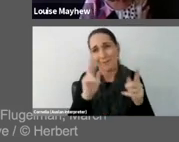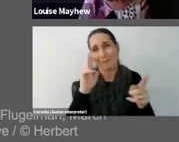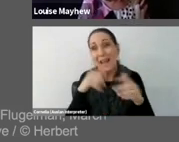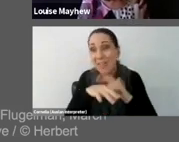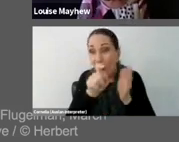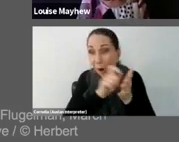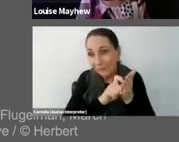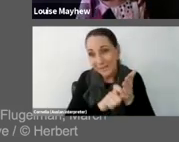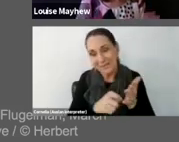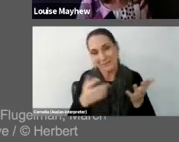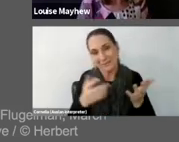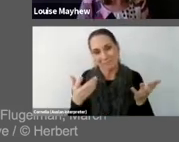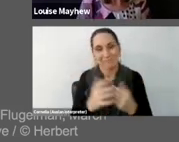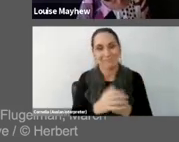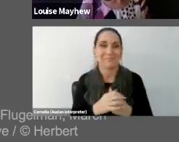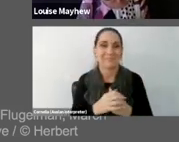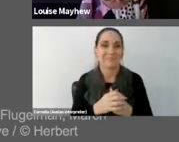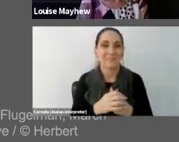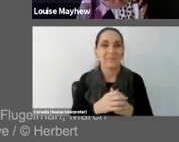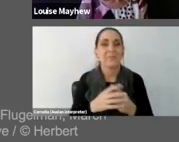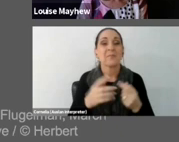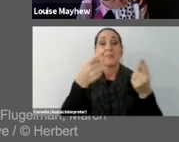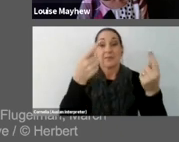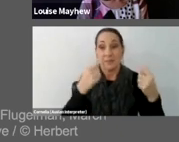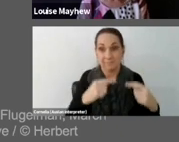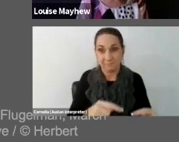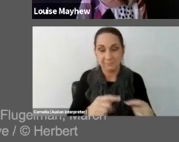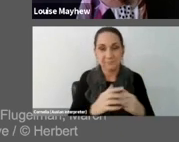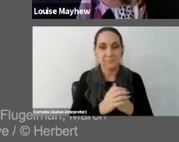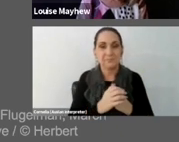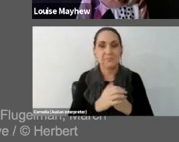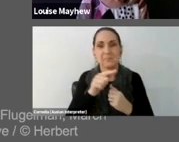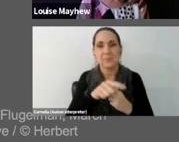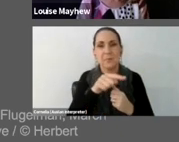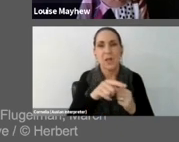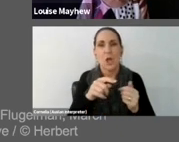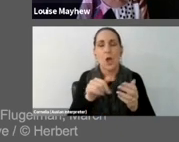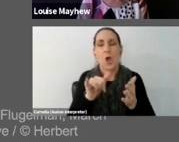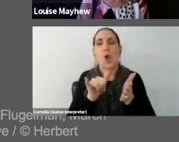Okay underneath him we have the New York Corres Sponges Dance